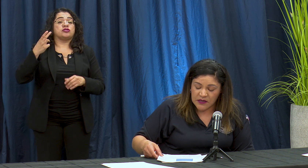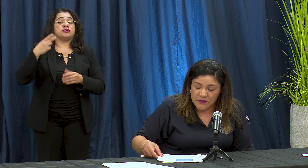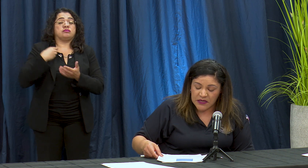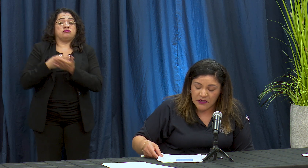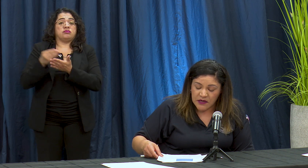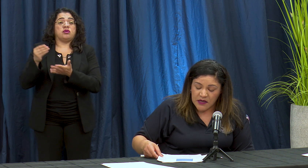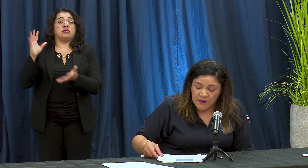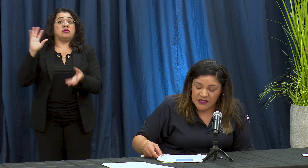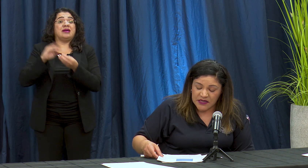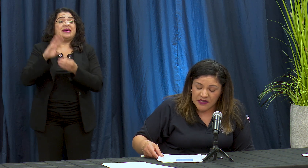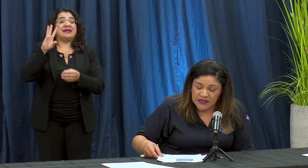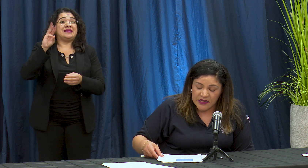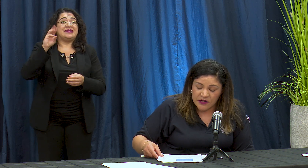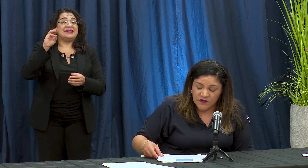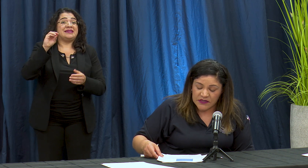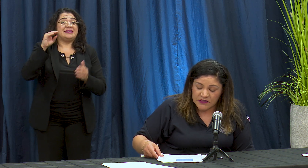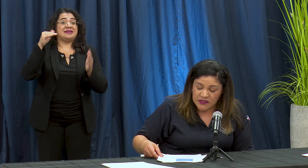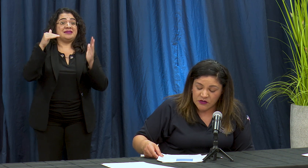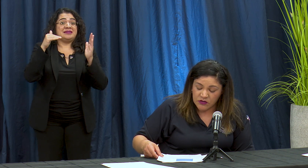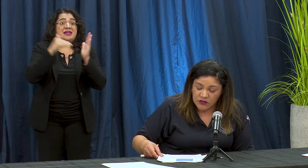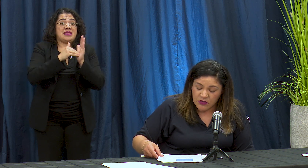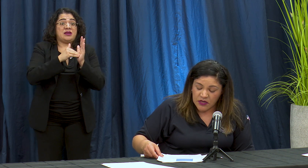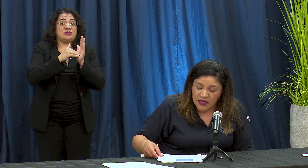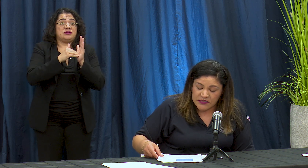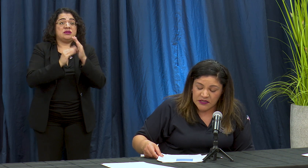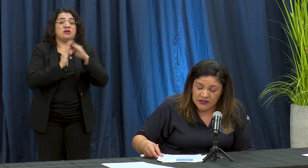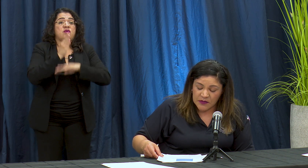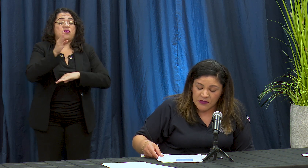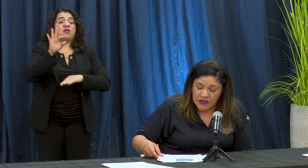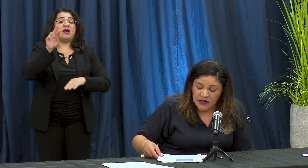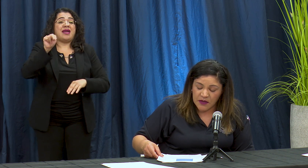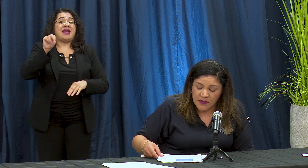mil máscaras any noventa y cinco a seat rent a meal